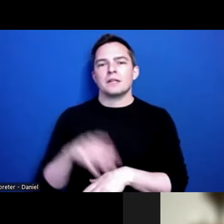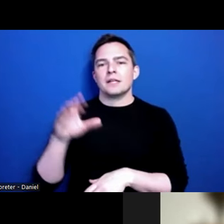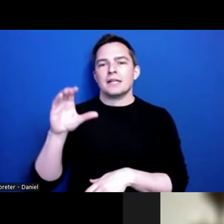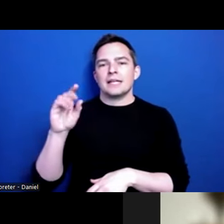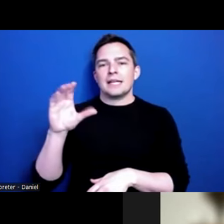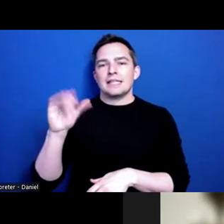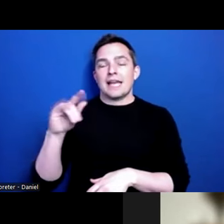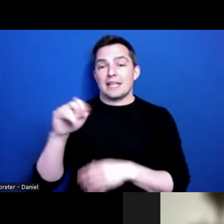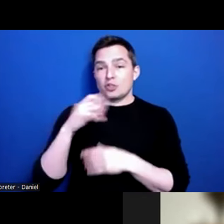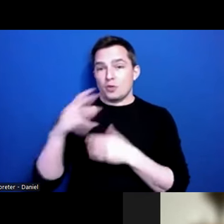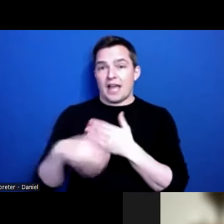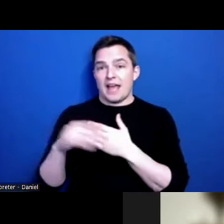Just from a national perspective,